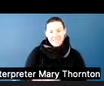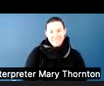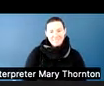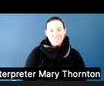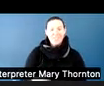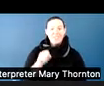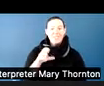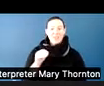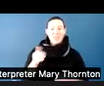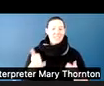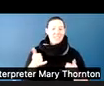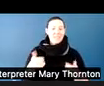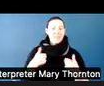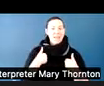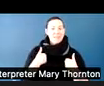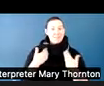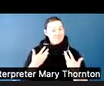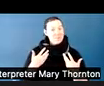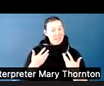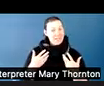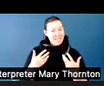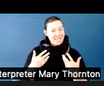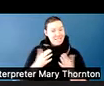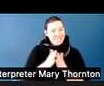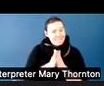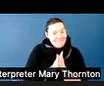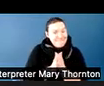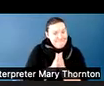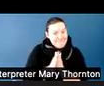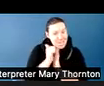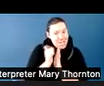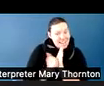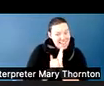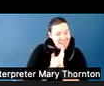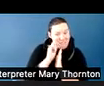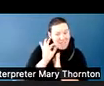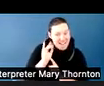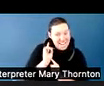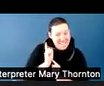for our 90 minutes together. We're going to talk, kind of touch on these four main areas.